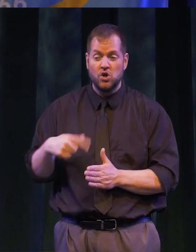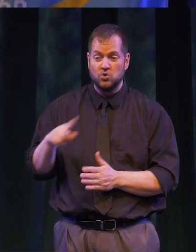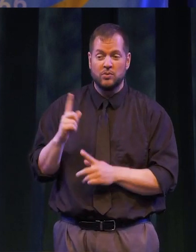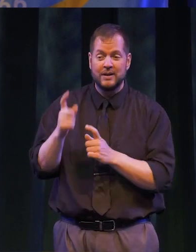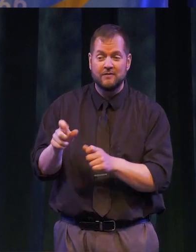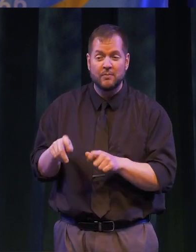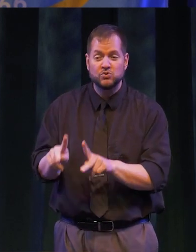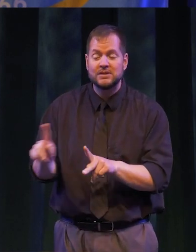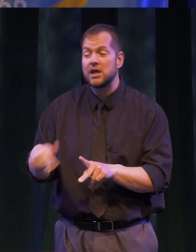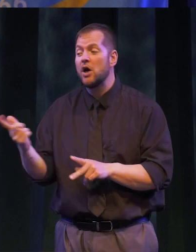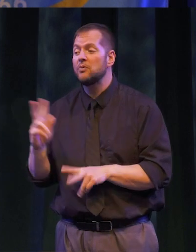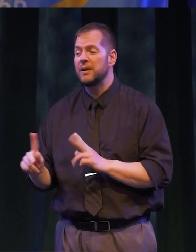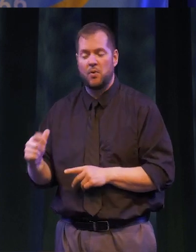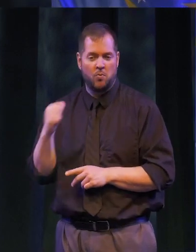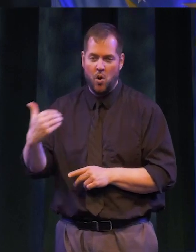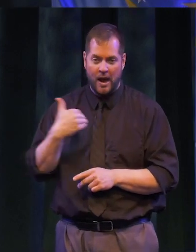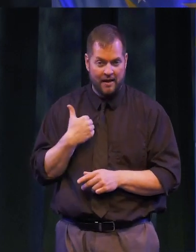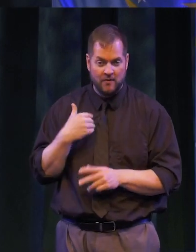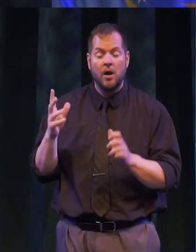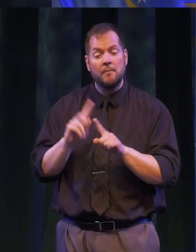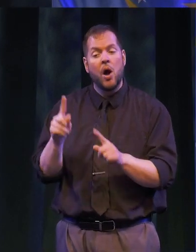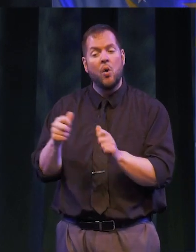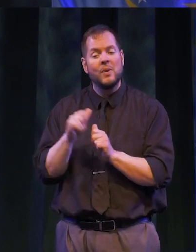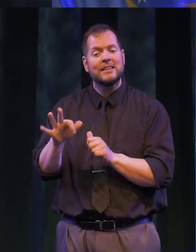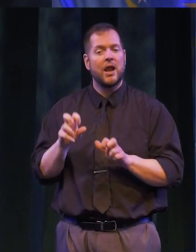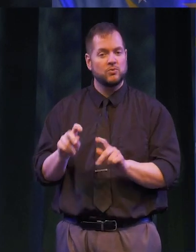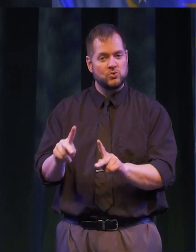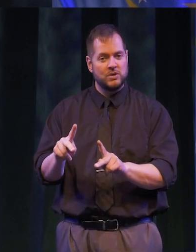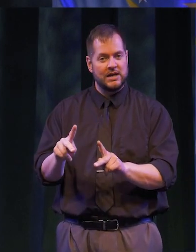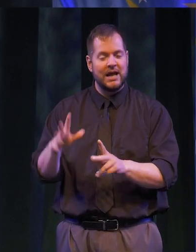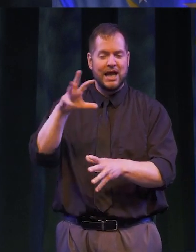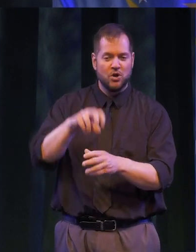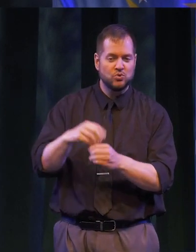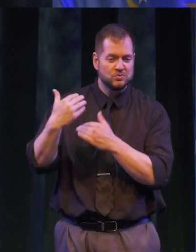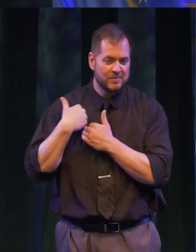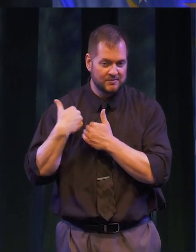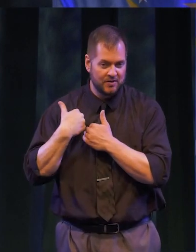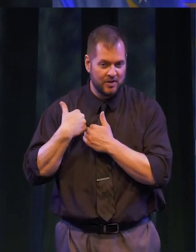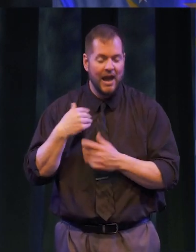THAT MANY OTHERS MAY NOT HAVE. BUT WITH THAT OPPORTUNITY COMES RESPONSIBILITY, AS WINSTON